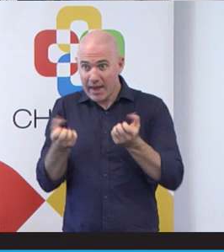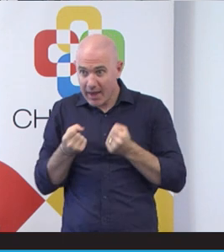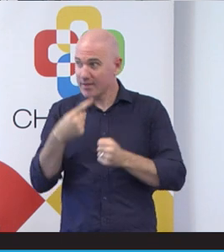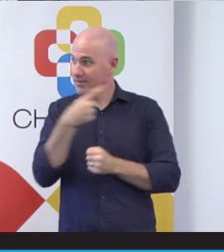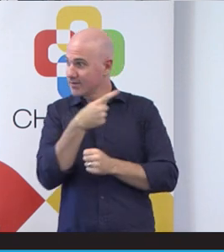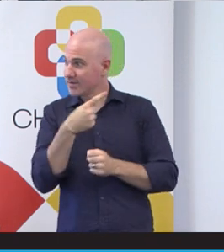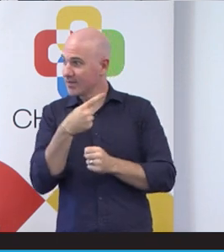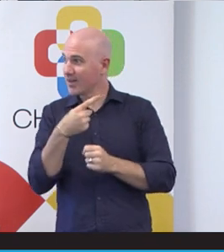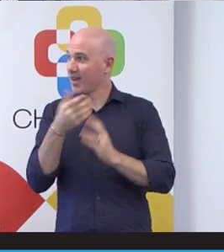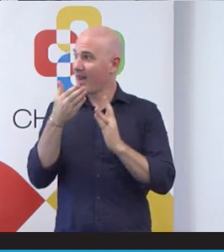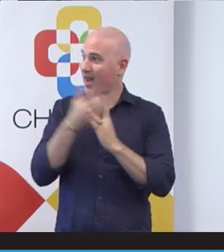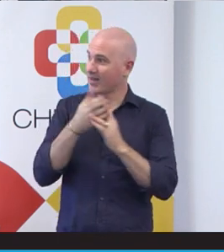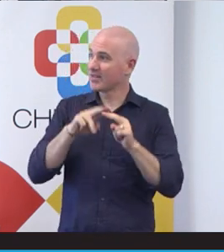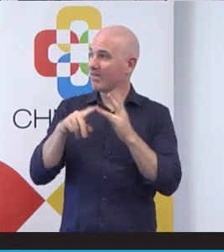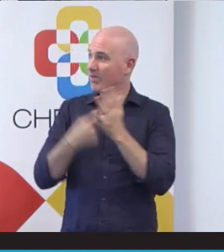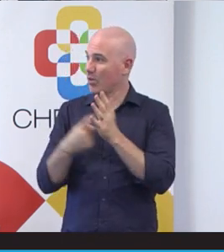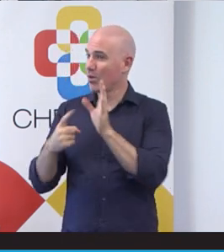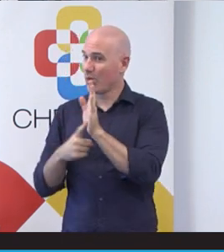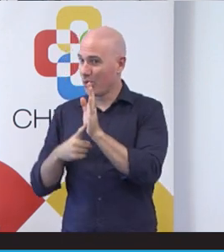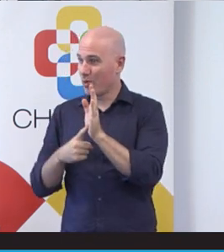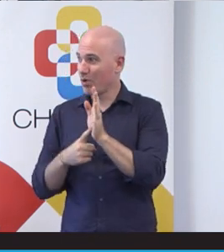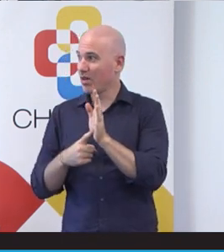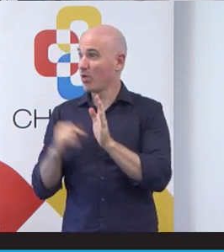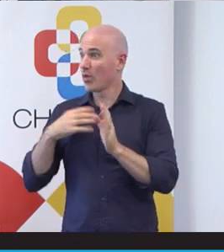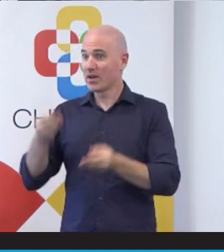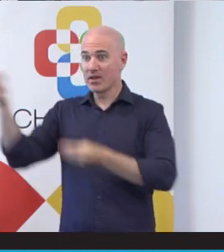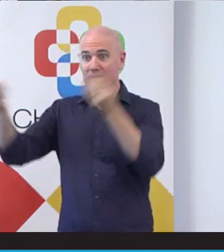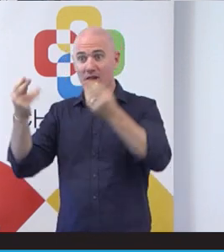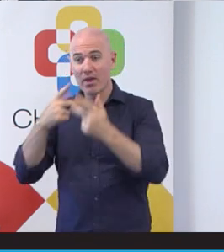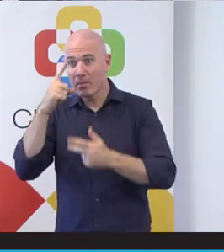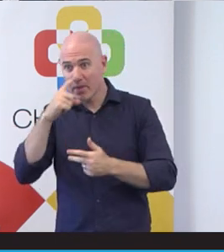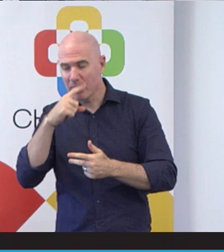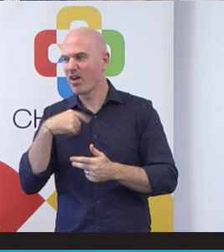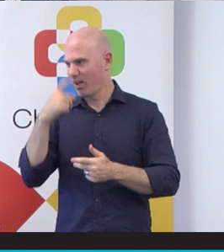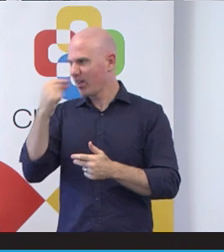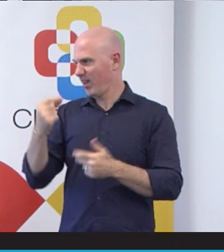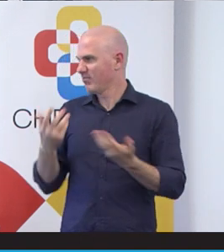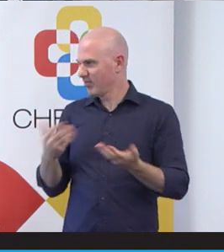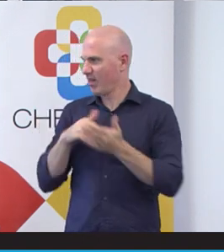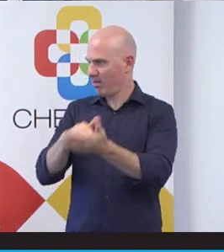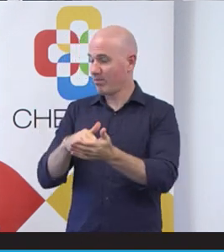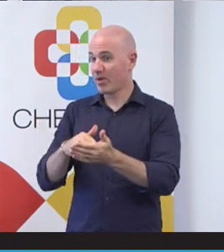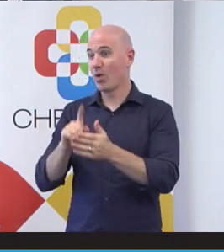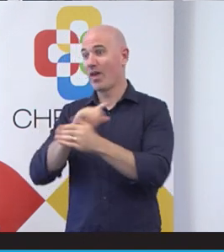you want to pass it on to other people, and then I'll answer any questions that you might have. And